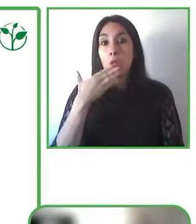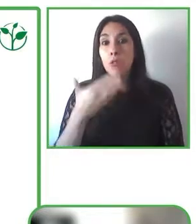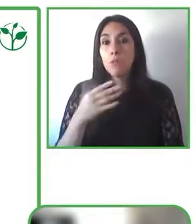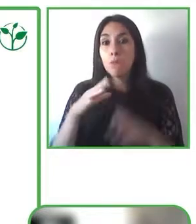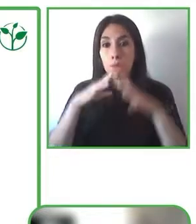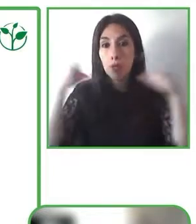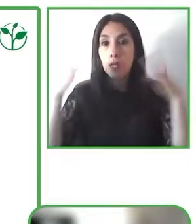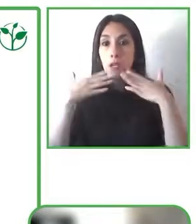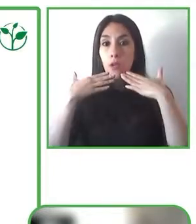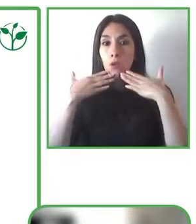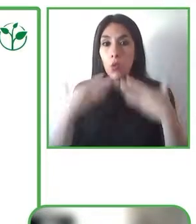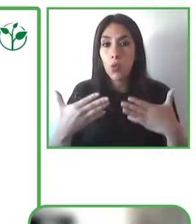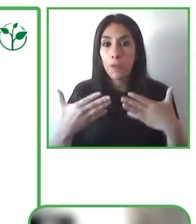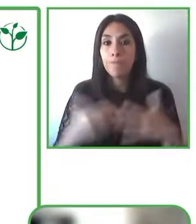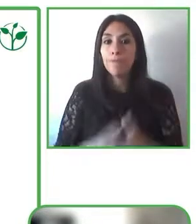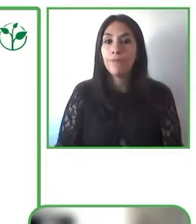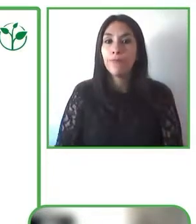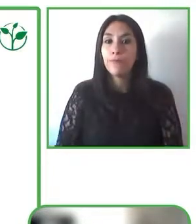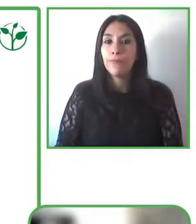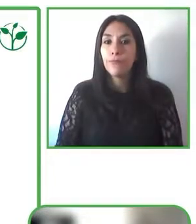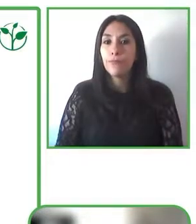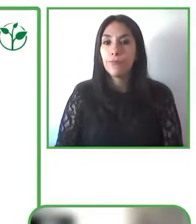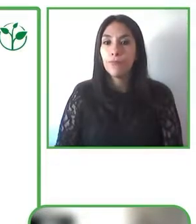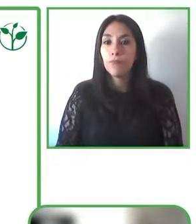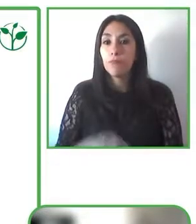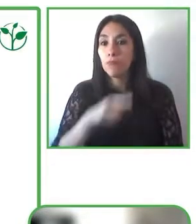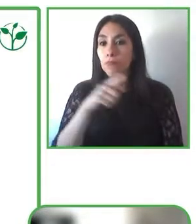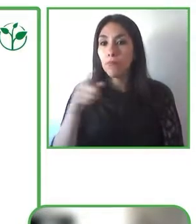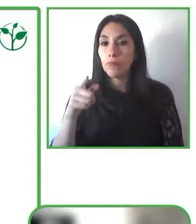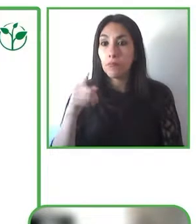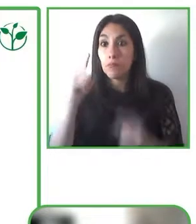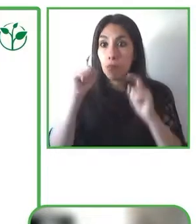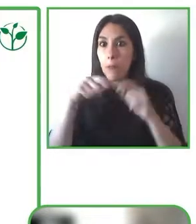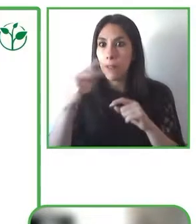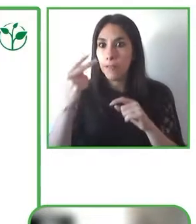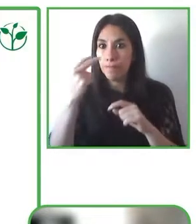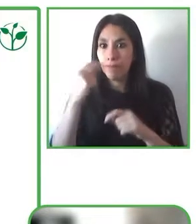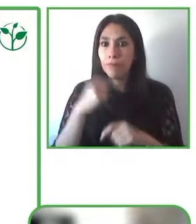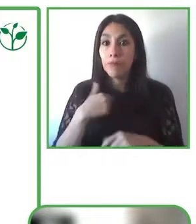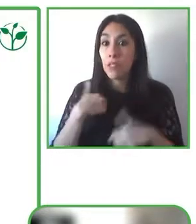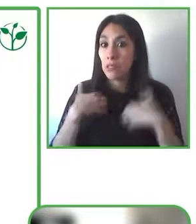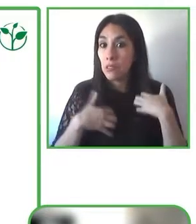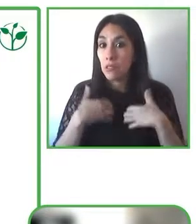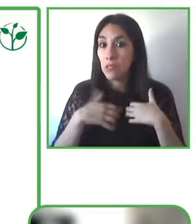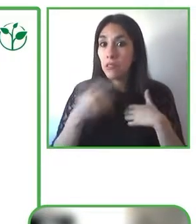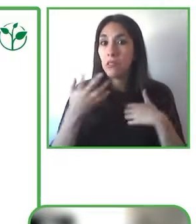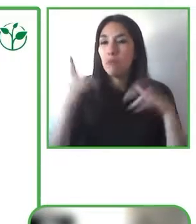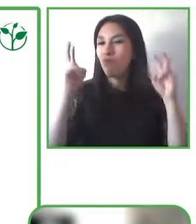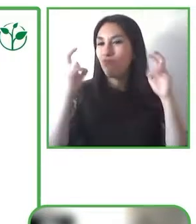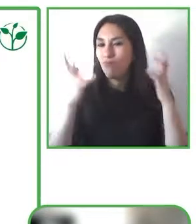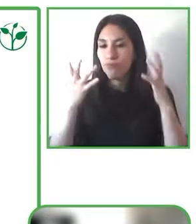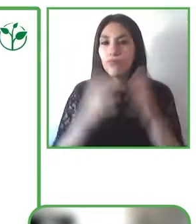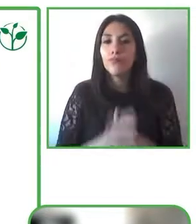interest in this topic as I said if you’ve got any questions whatsoever, please don't hesitate